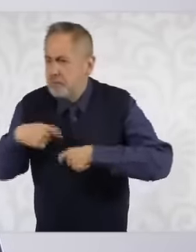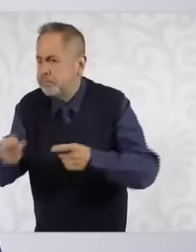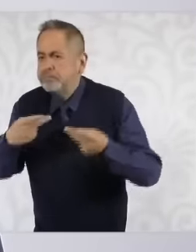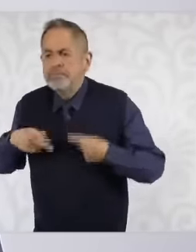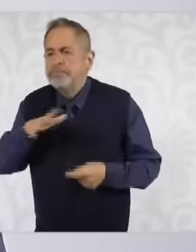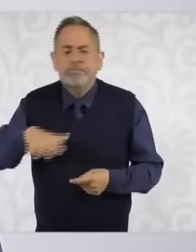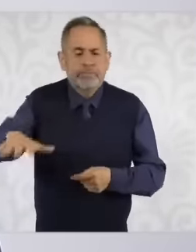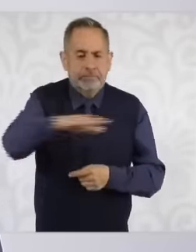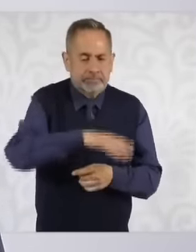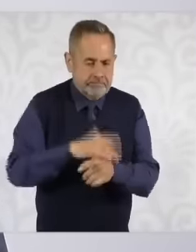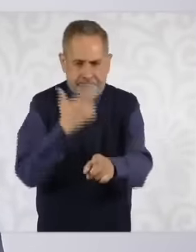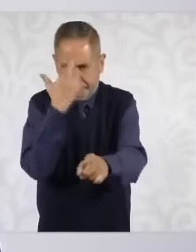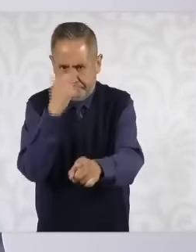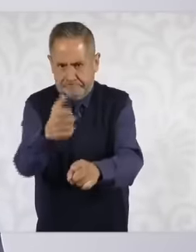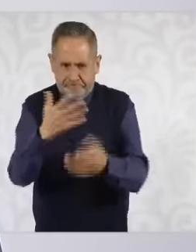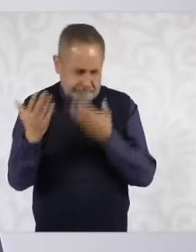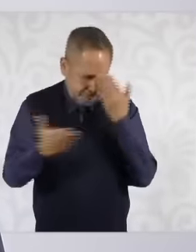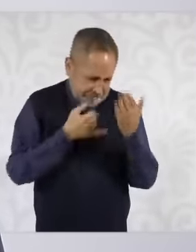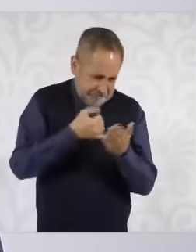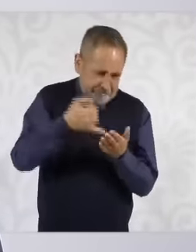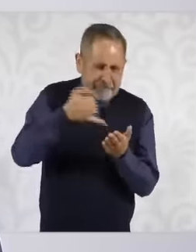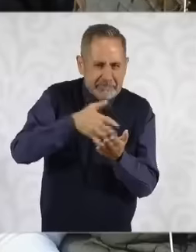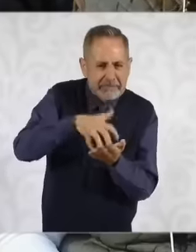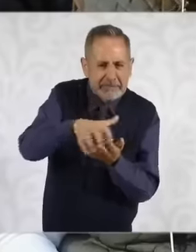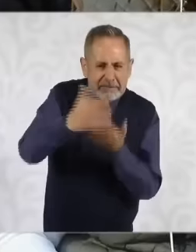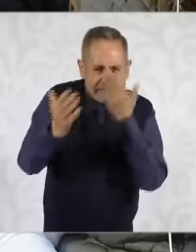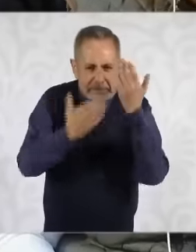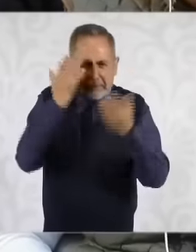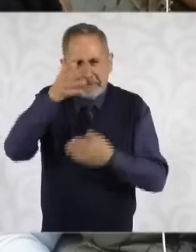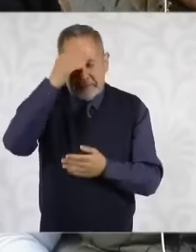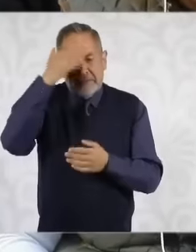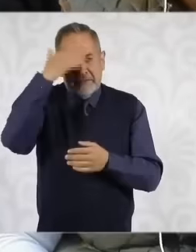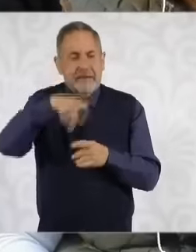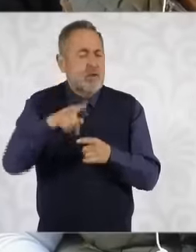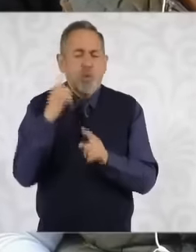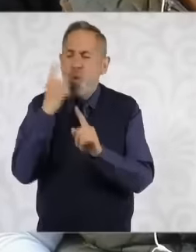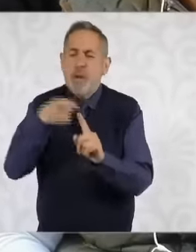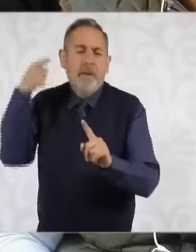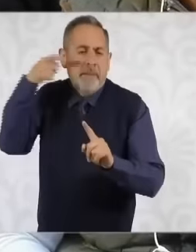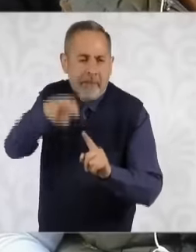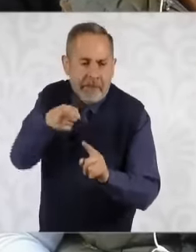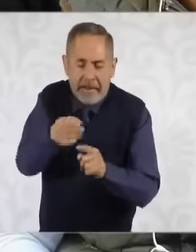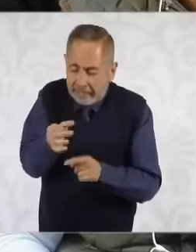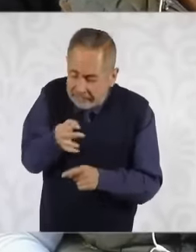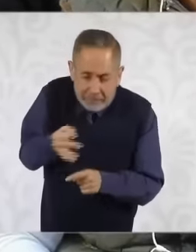you study agronomy and all farmers know it tells you the key begins with the seed the